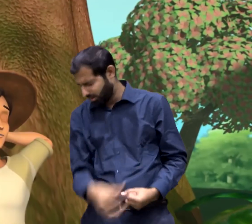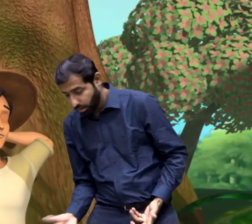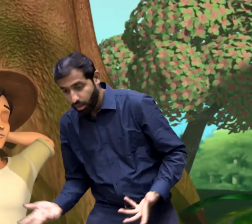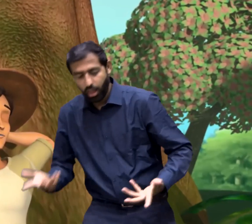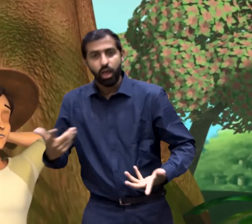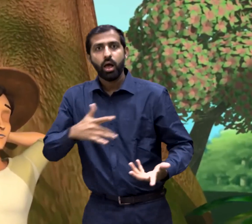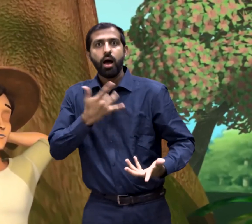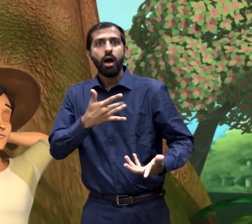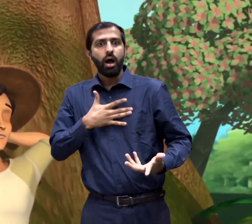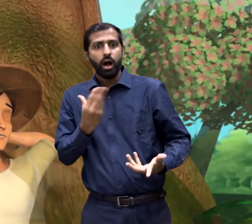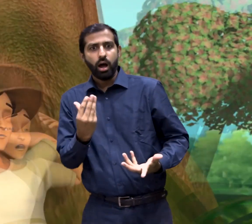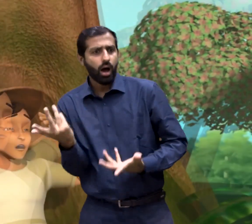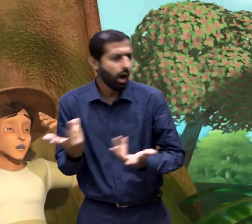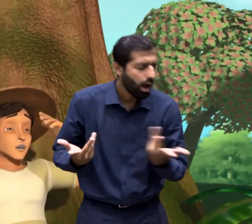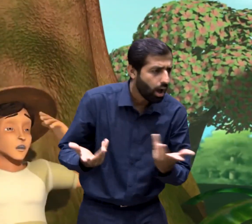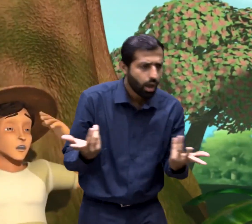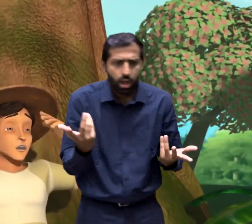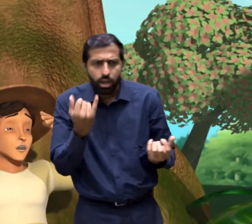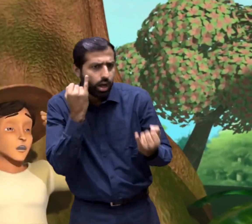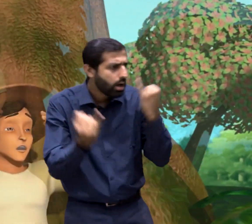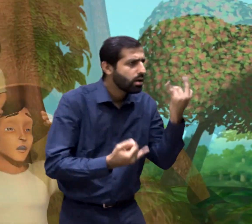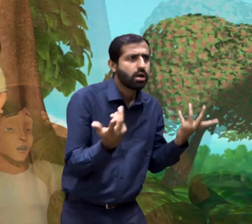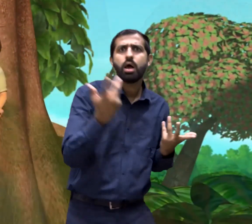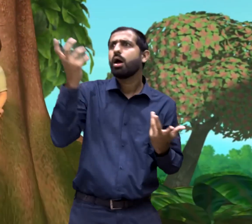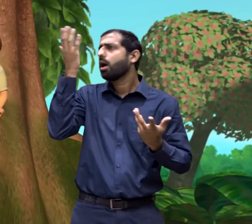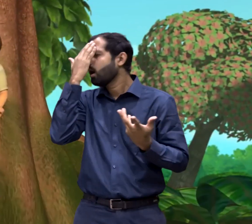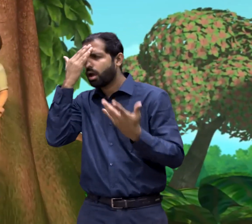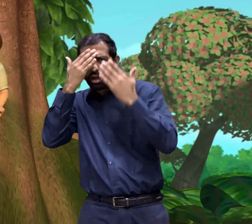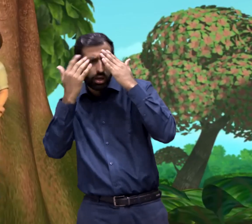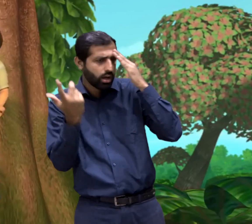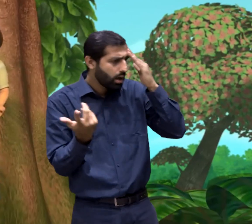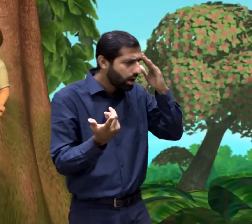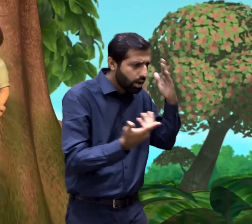Suddenly the traveller woked up. He was frightened and little confused. He was trying to